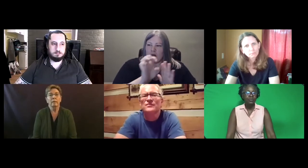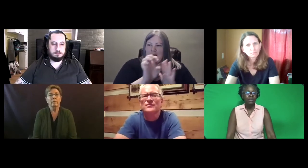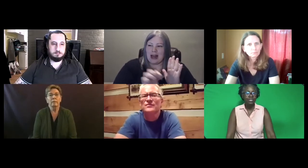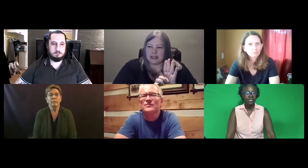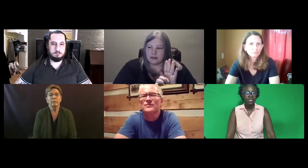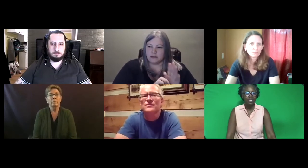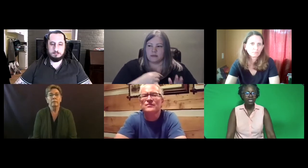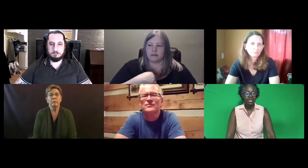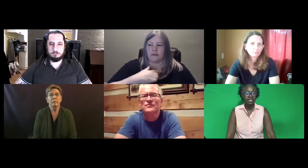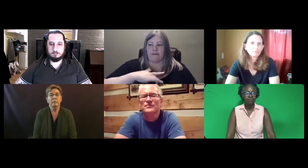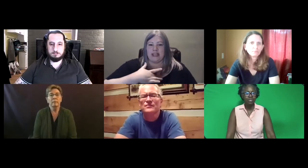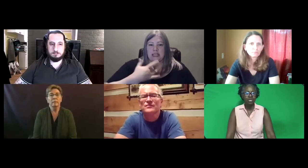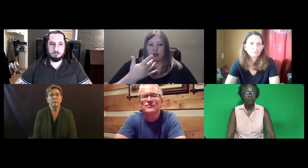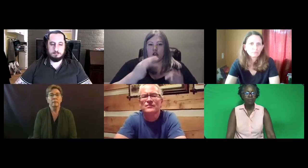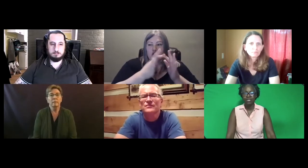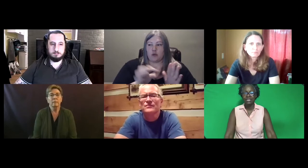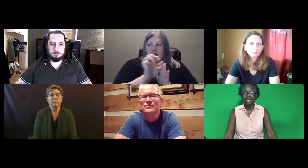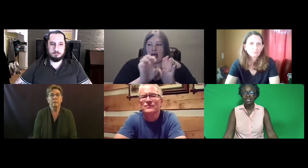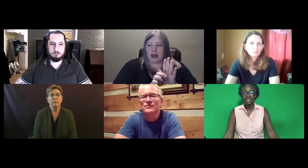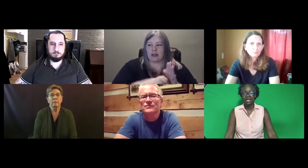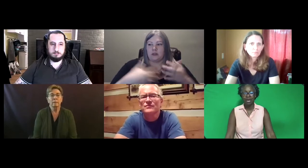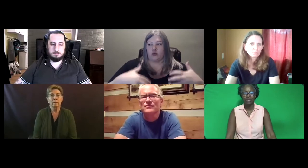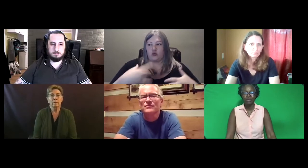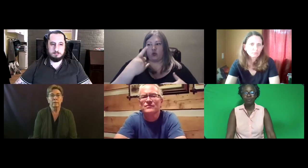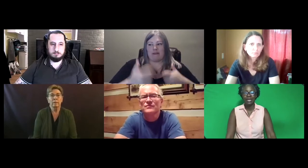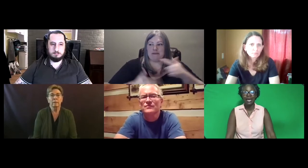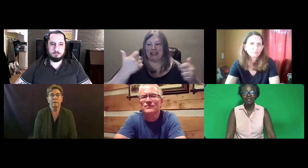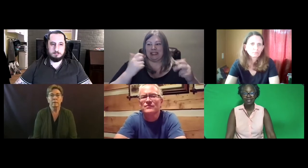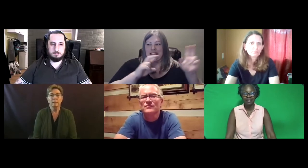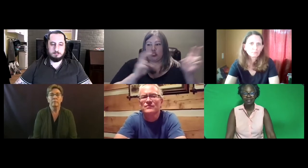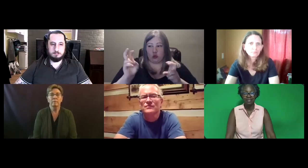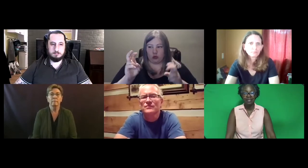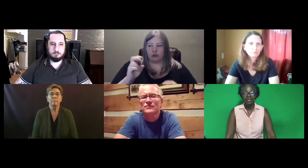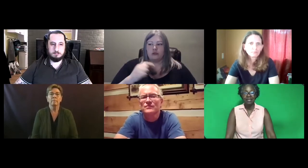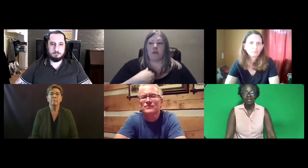see the connection between -- see anything about interpreting ethics.